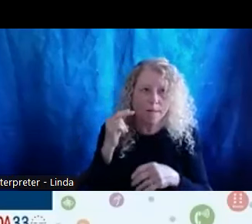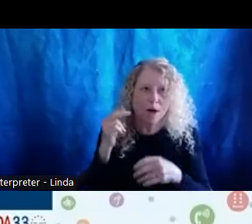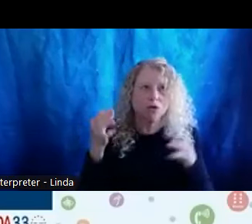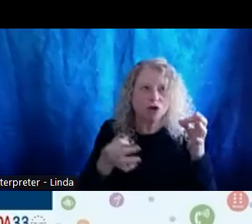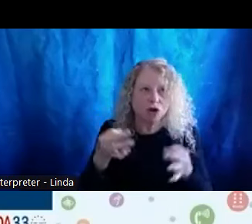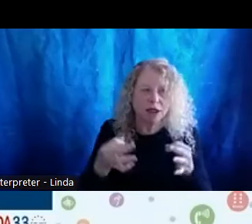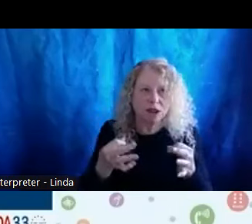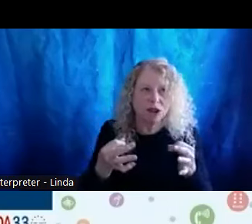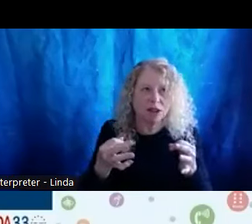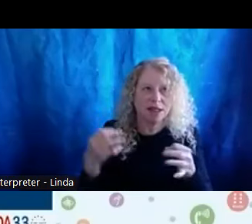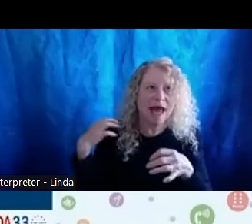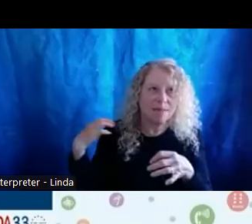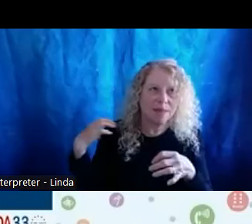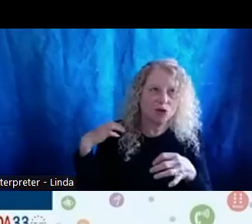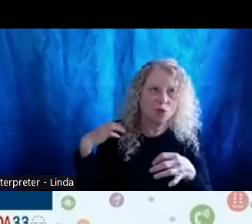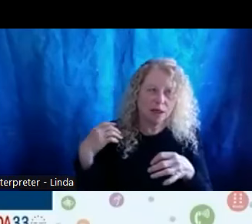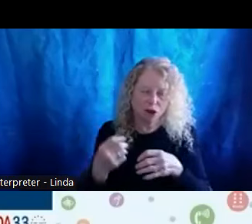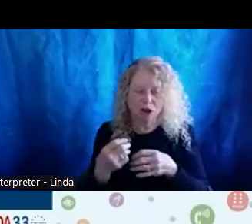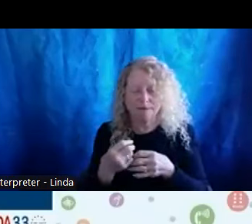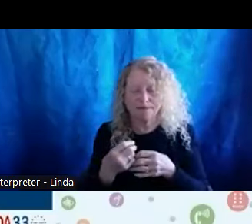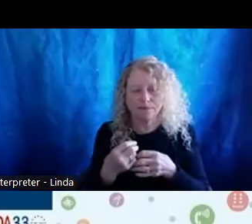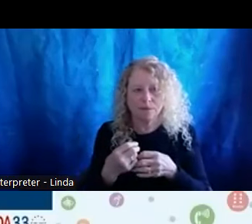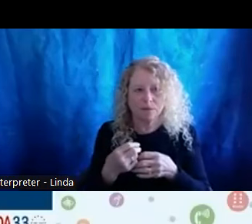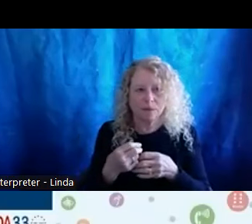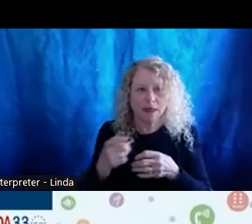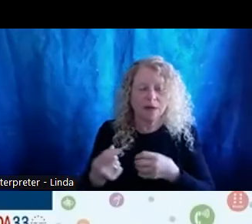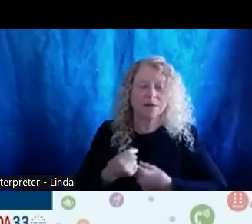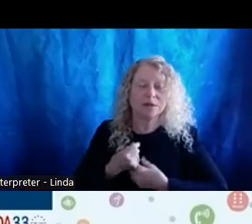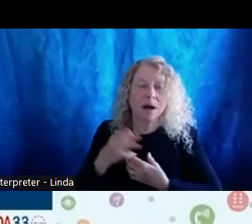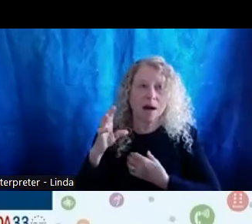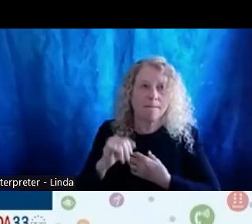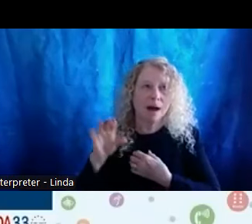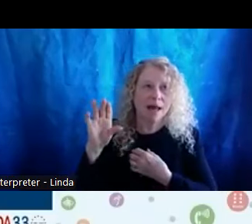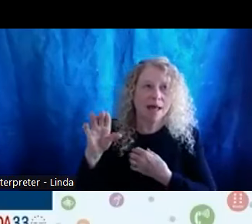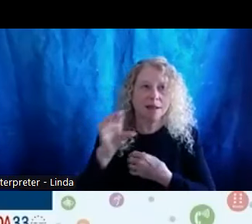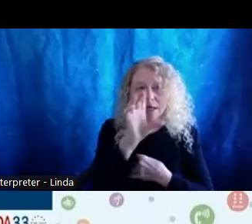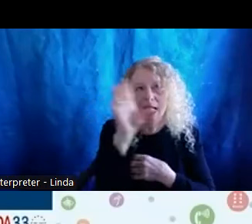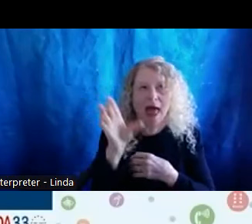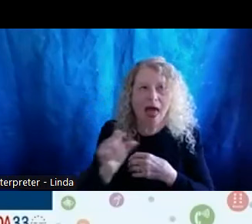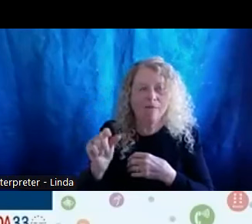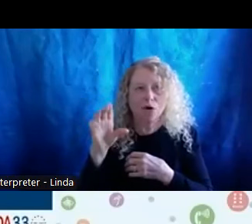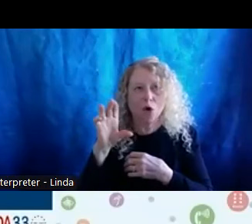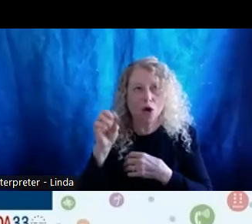Information Services Administrator. Inspired early by his Afro Cuban mother and aunts from Taiwan,